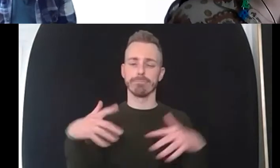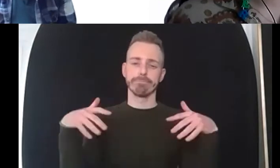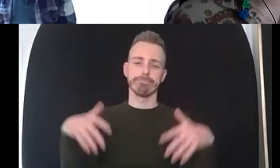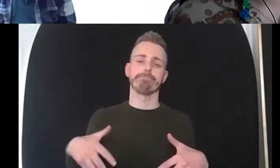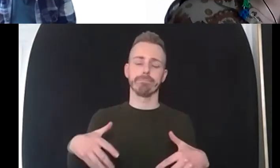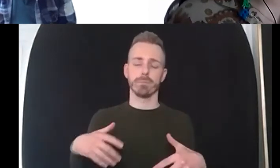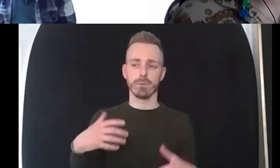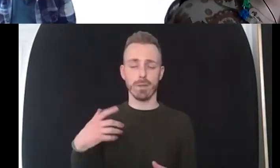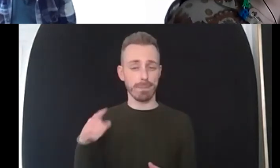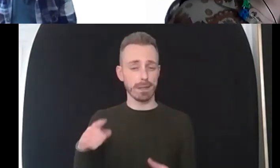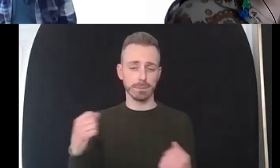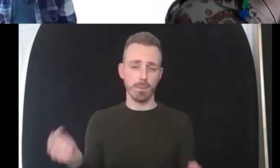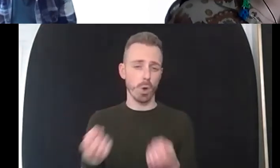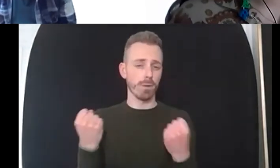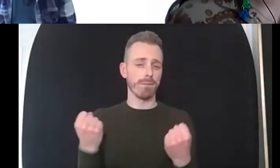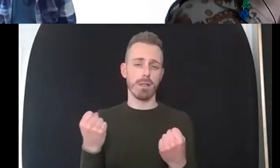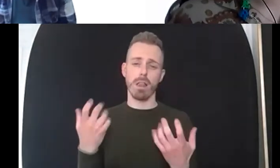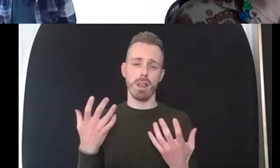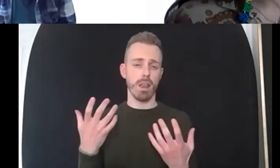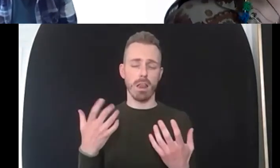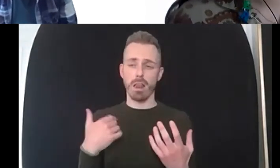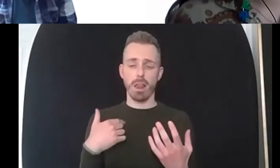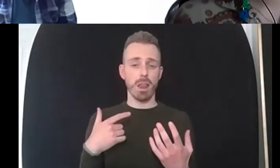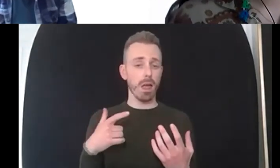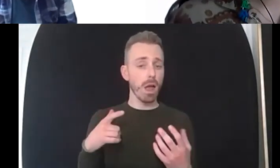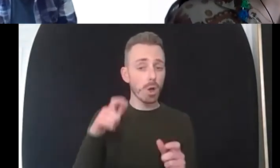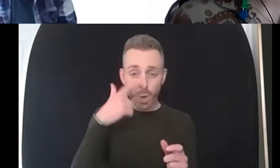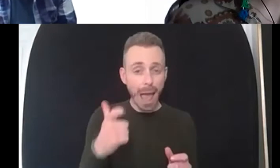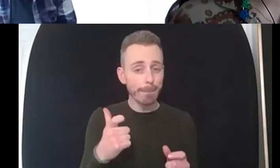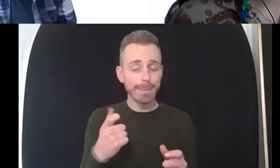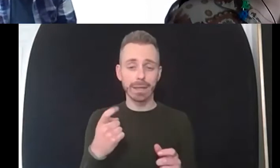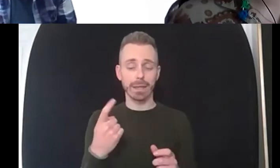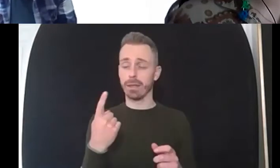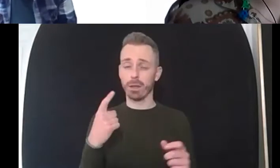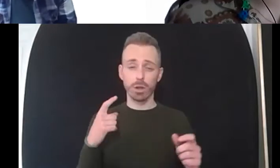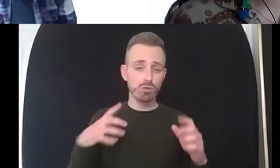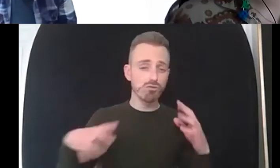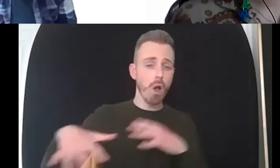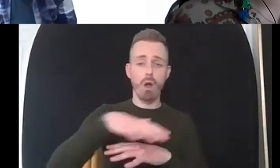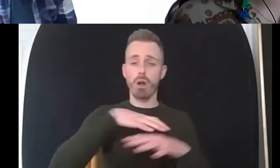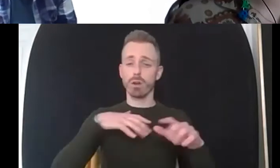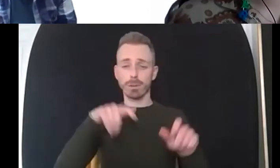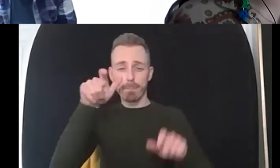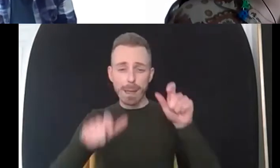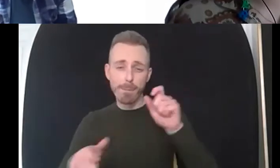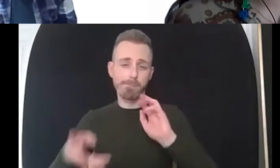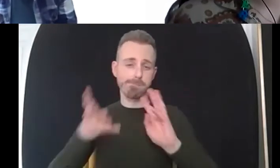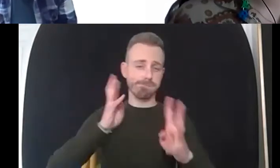and you can feel lonely in a crowd so loneliness is not about um being with other people but but